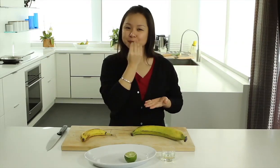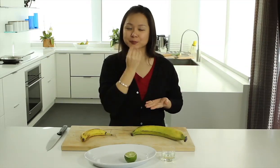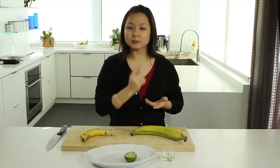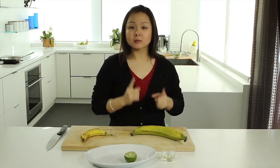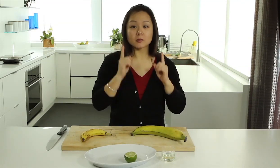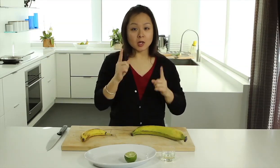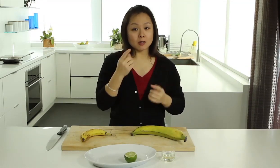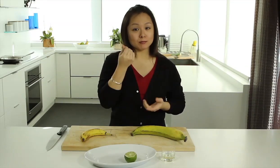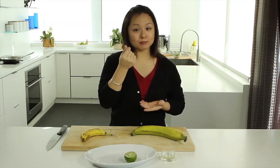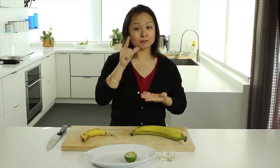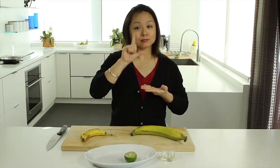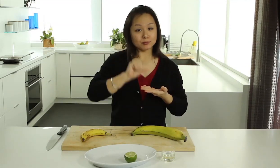or frying with neutral flavor.